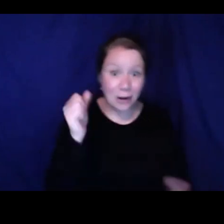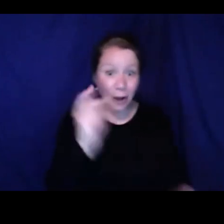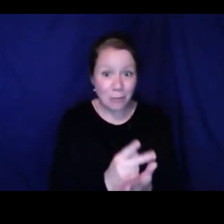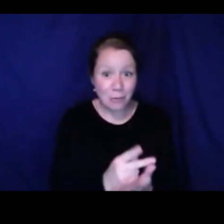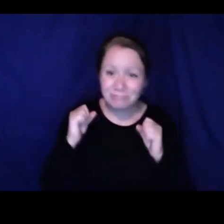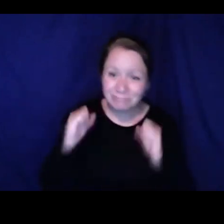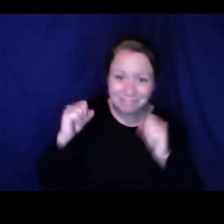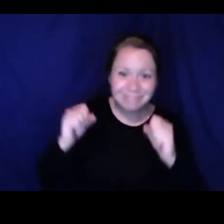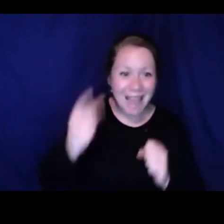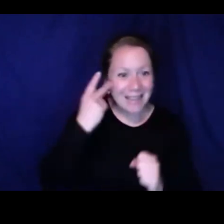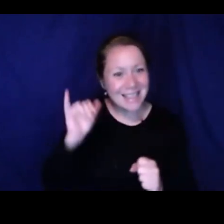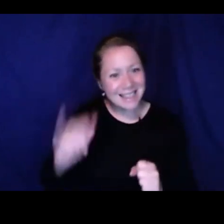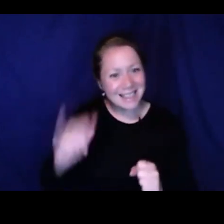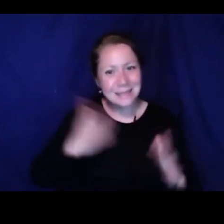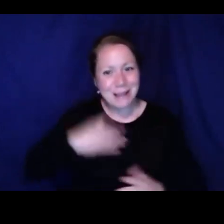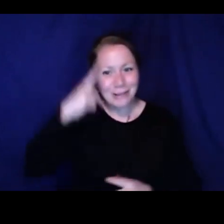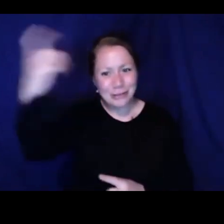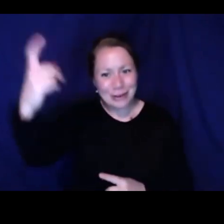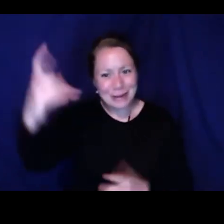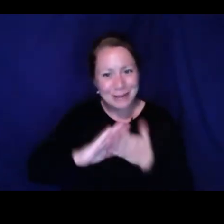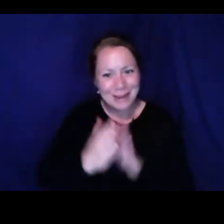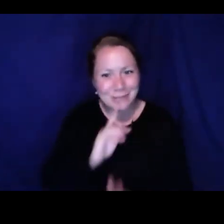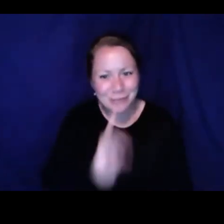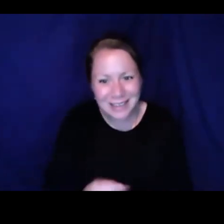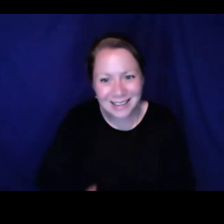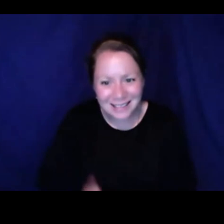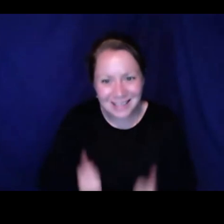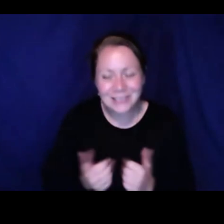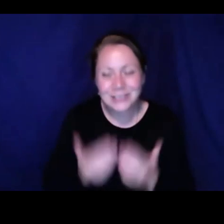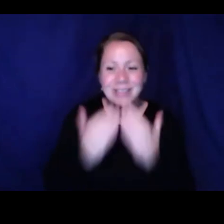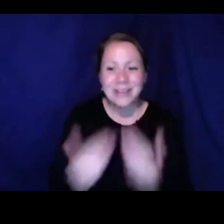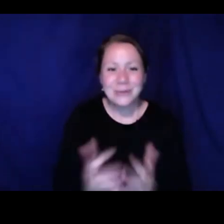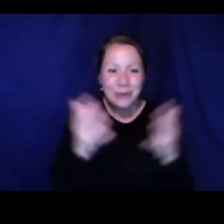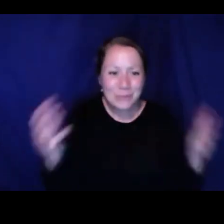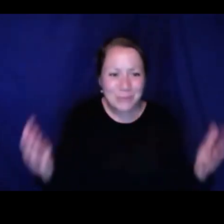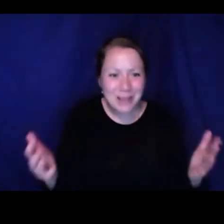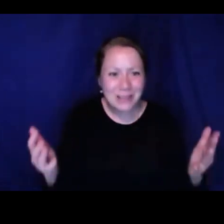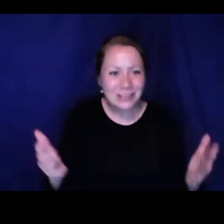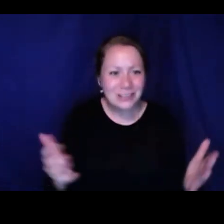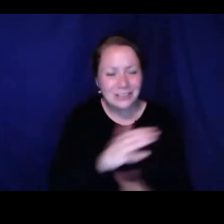we have a youth face in the disability awareness day and it was approved and I can see that today is a